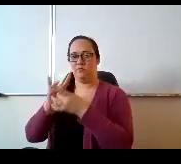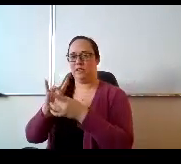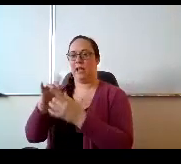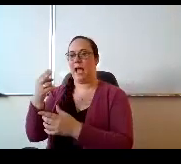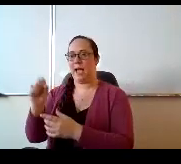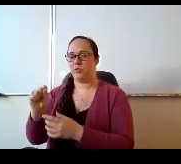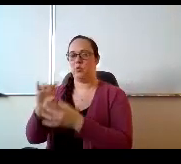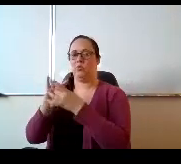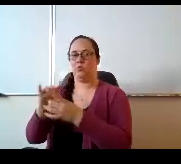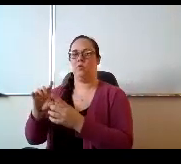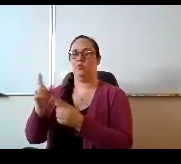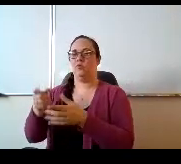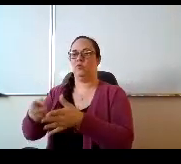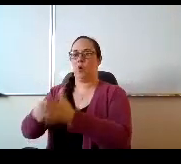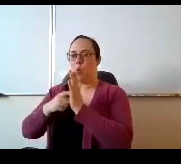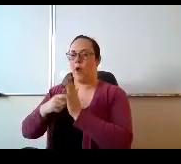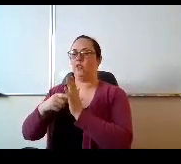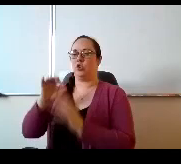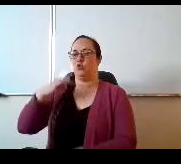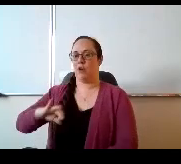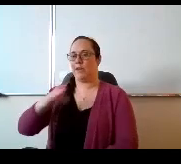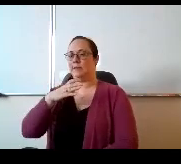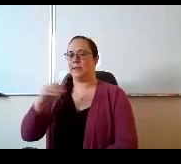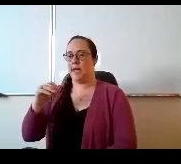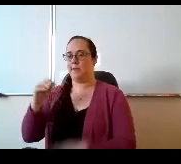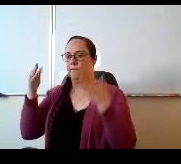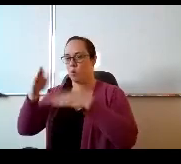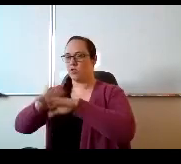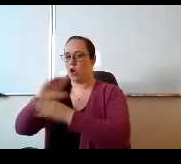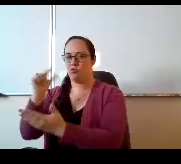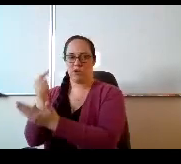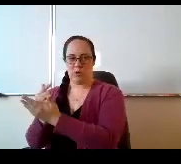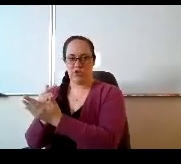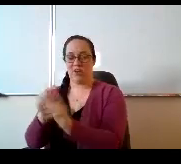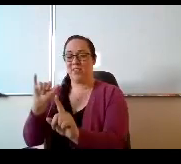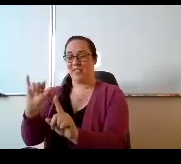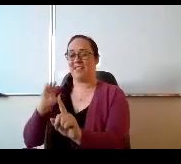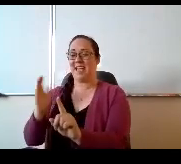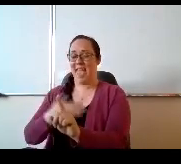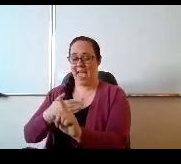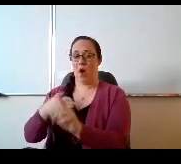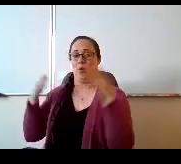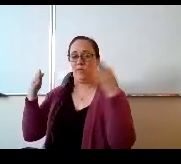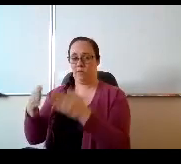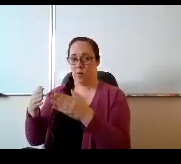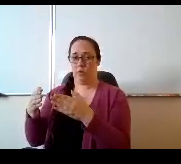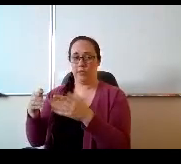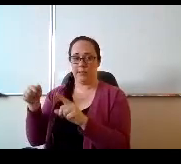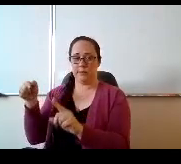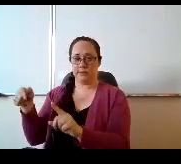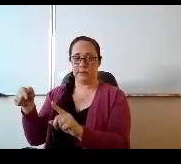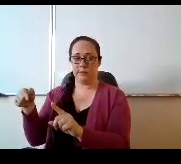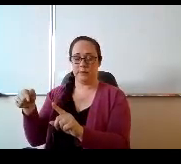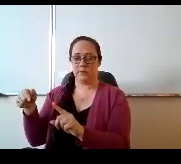requirements and credits, and so that's where where our main focus is going to lie and that is trying to get those students